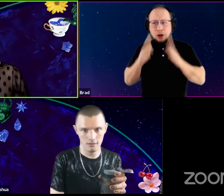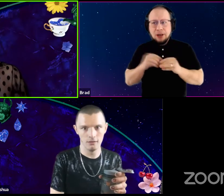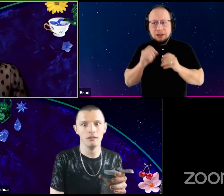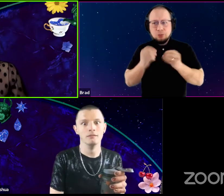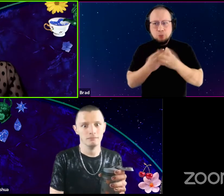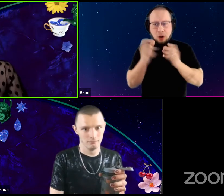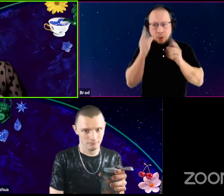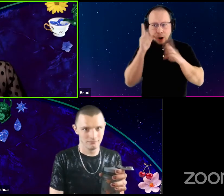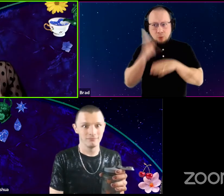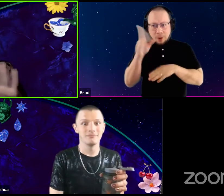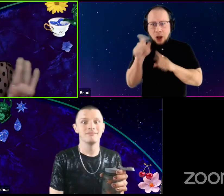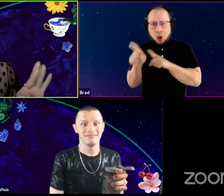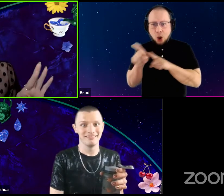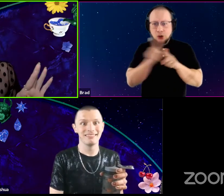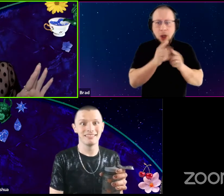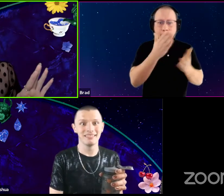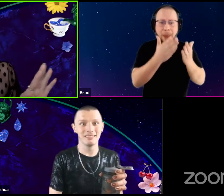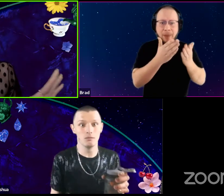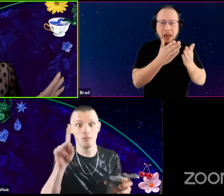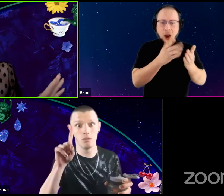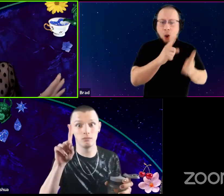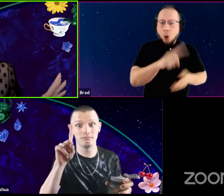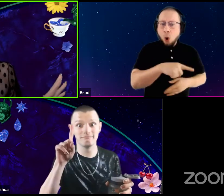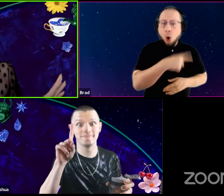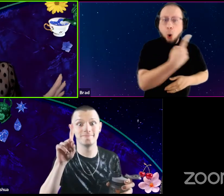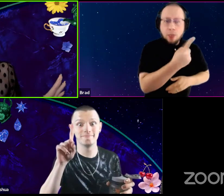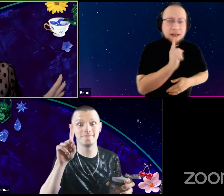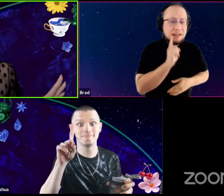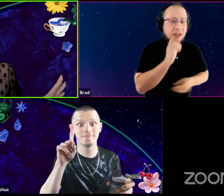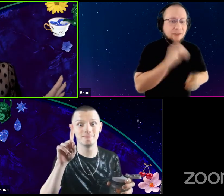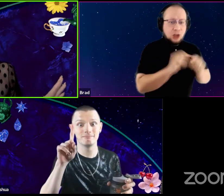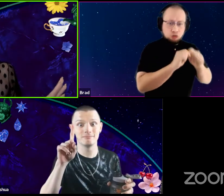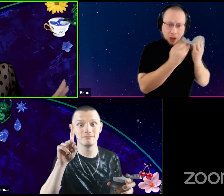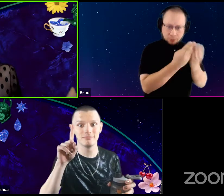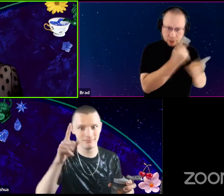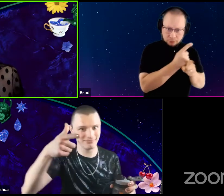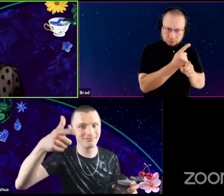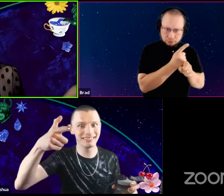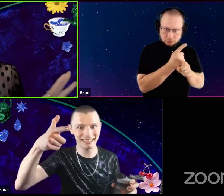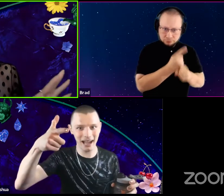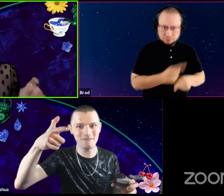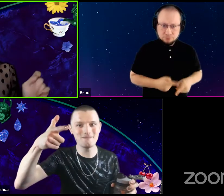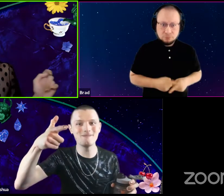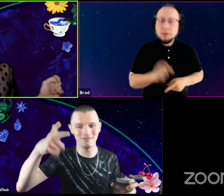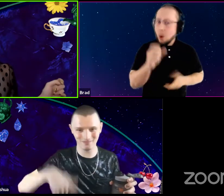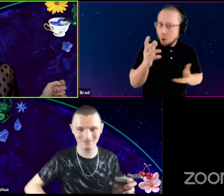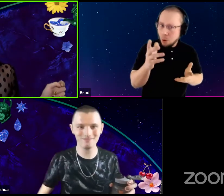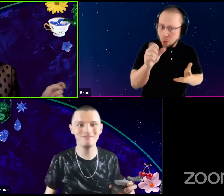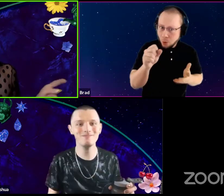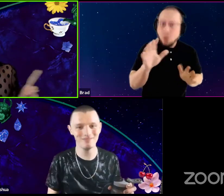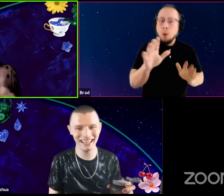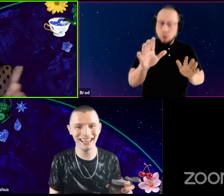and also maybe being the only deaf actor in Tribes, or? Yep Yeah, can you talk about like,